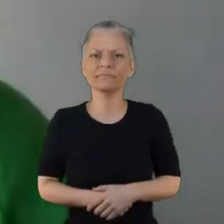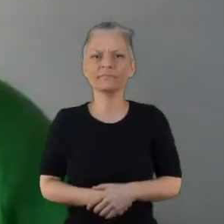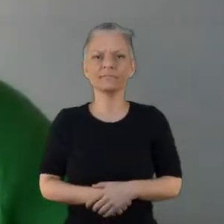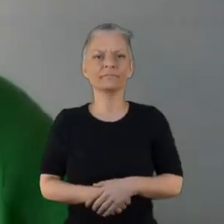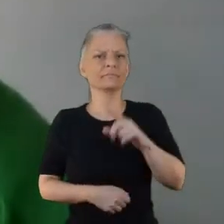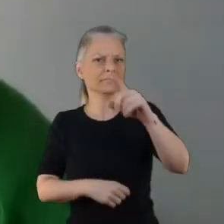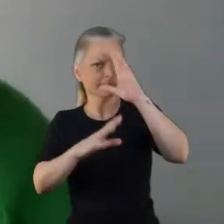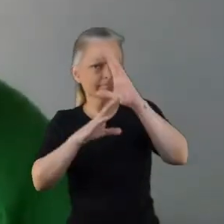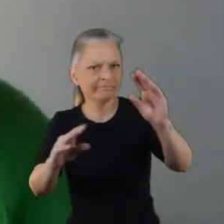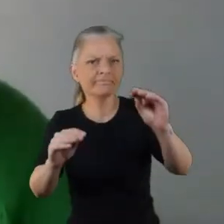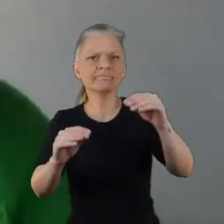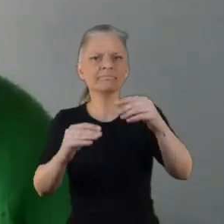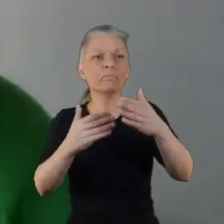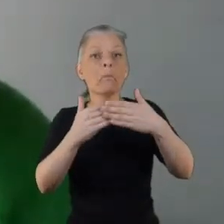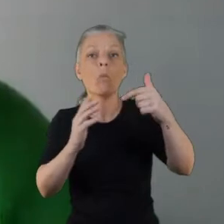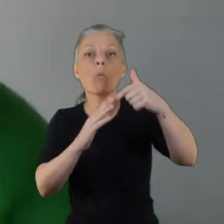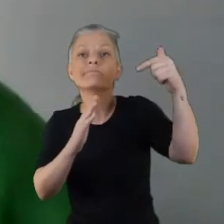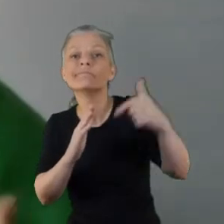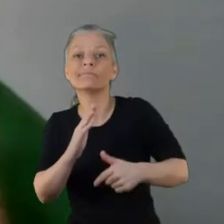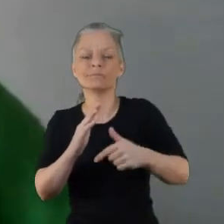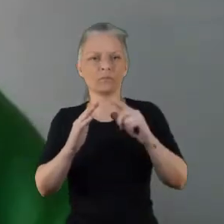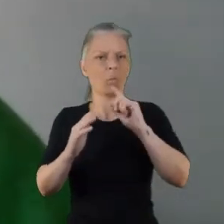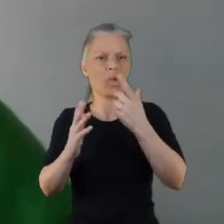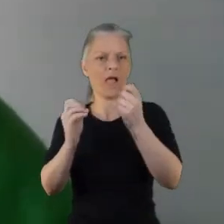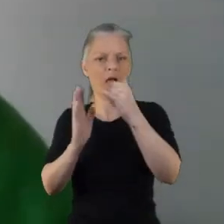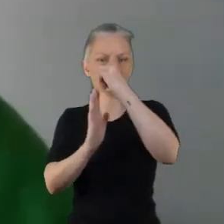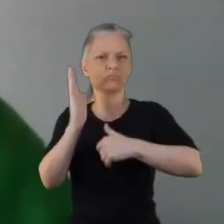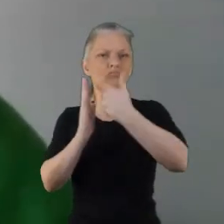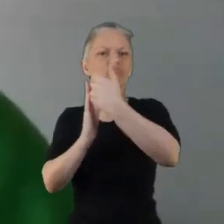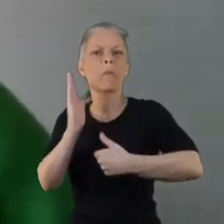So the NHS Lanarkshire personality disorder working group, Scottish Recovery Network and